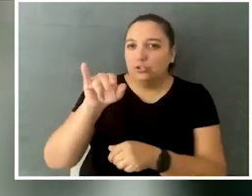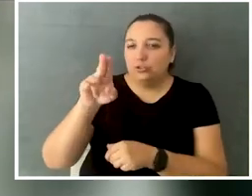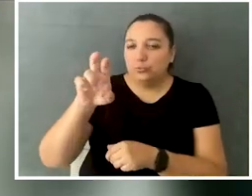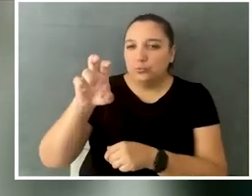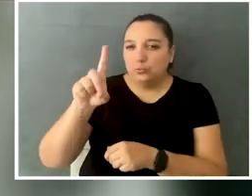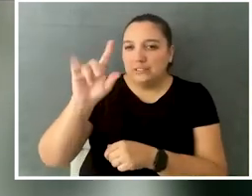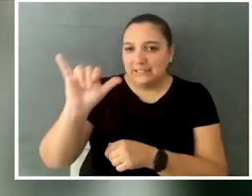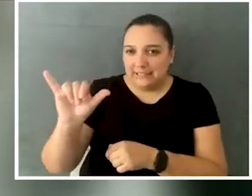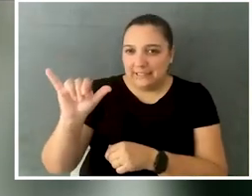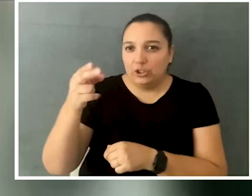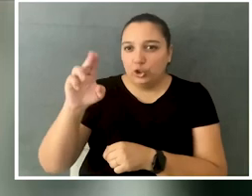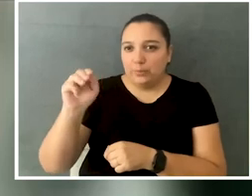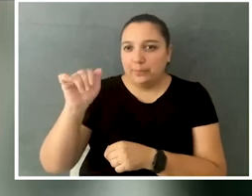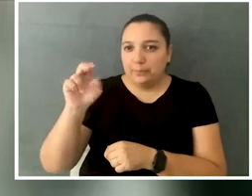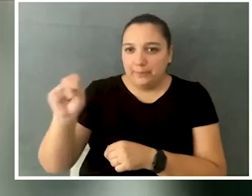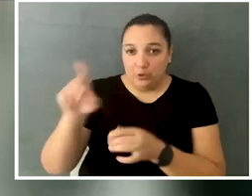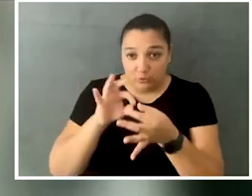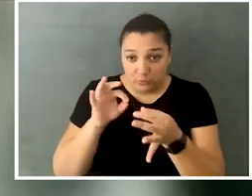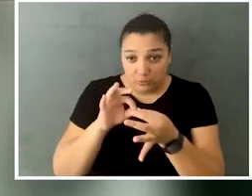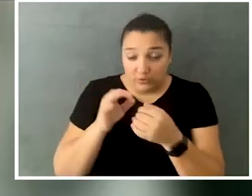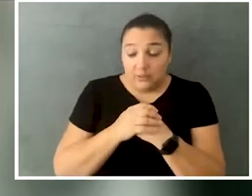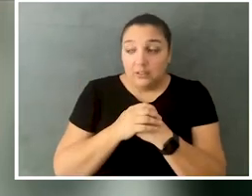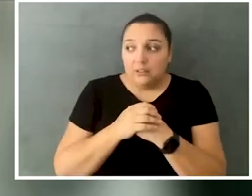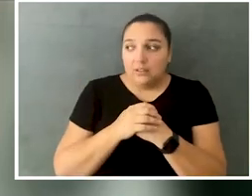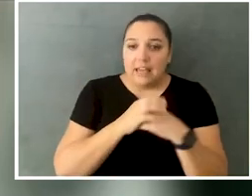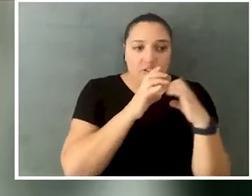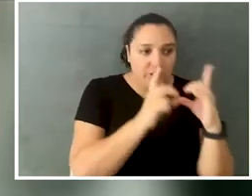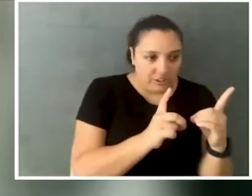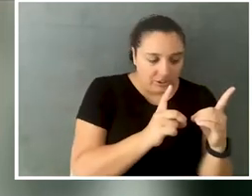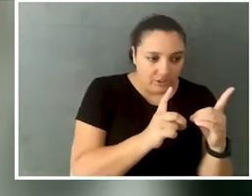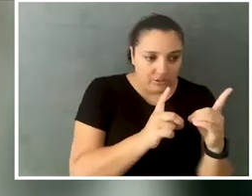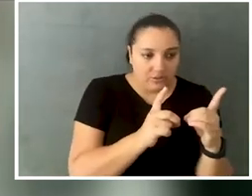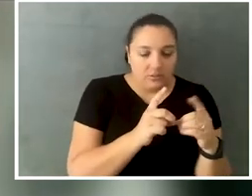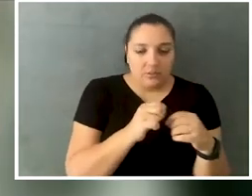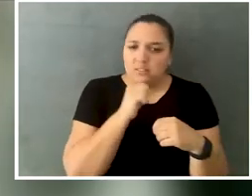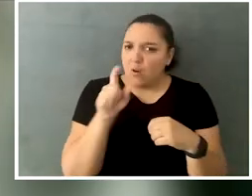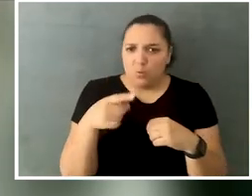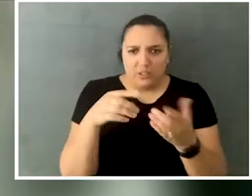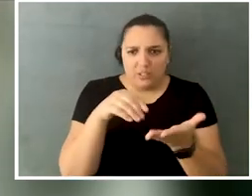is that education, and not just as a student, but like in the working in education,